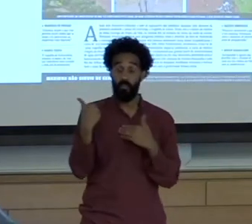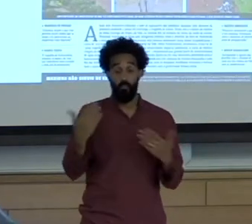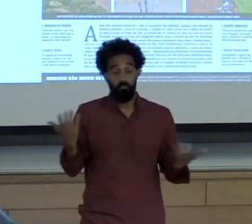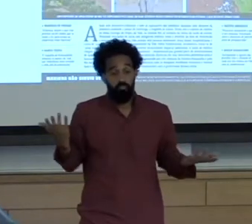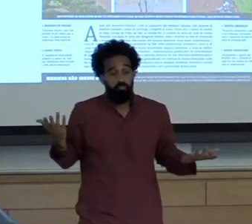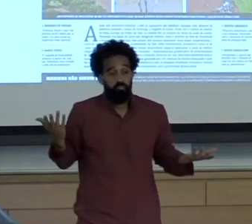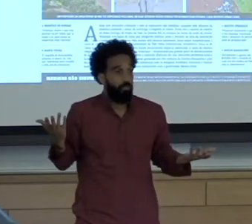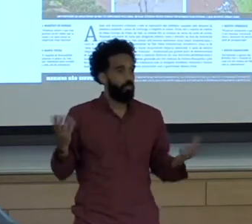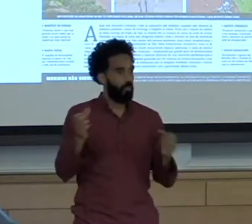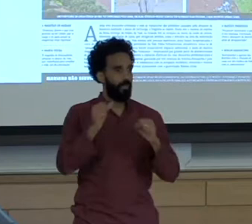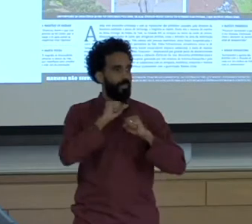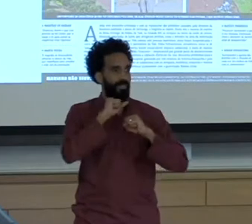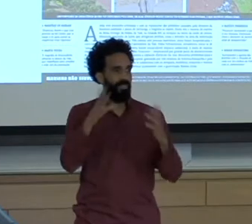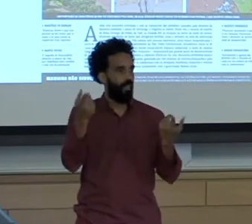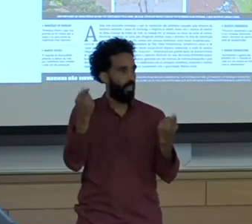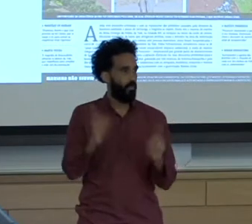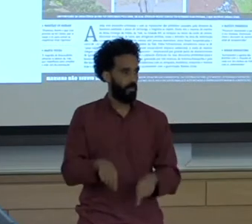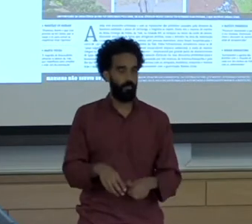When that happened these were the headlines